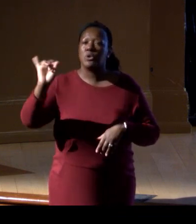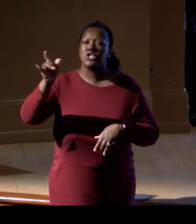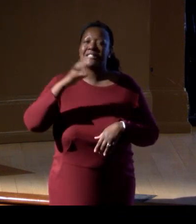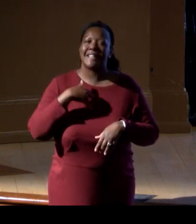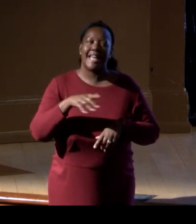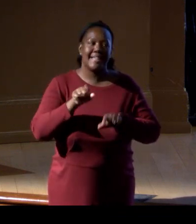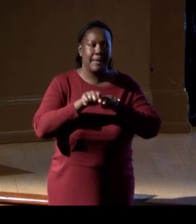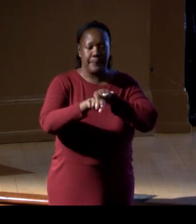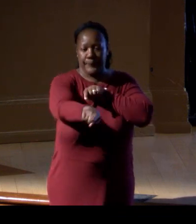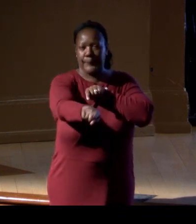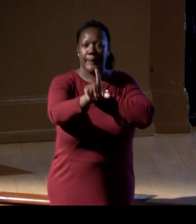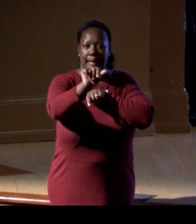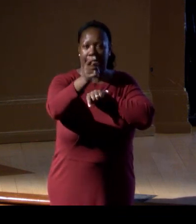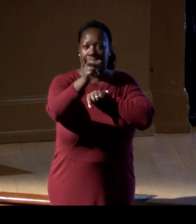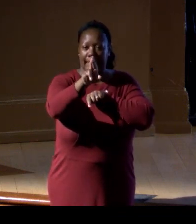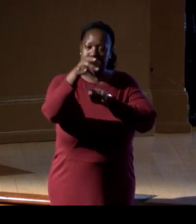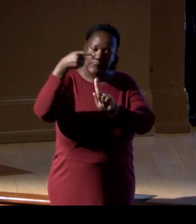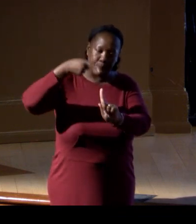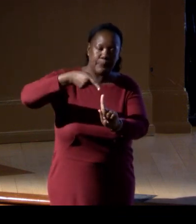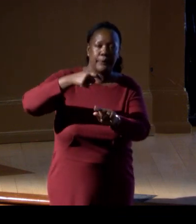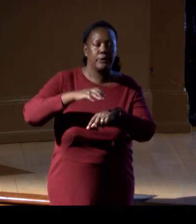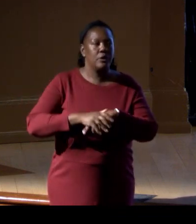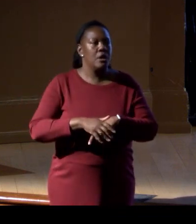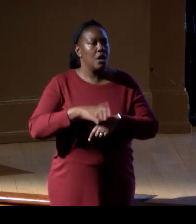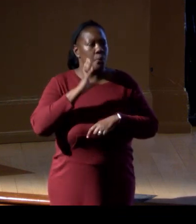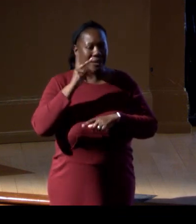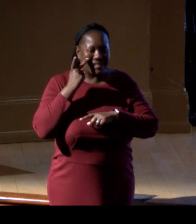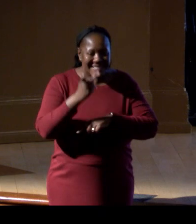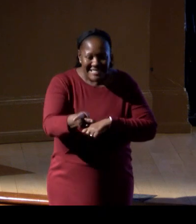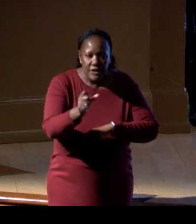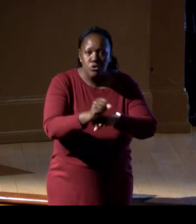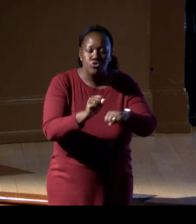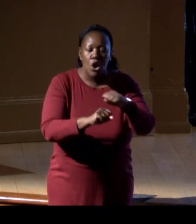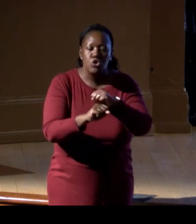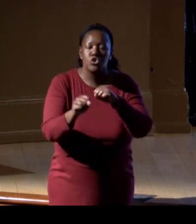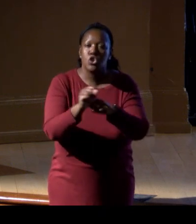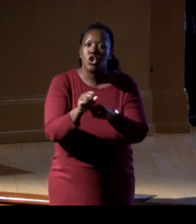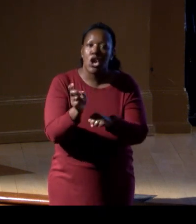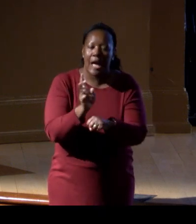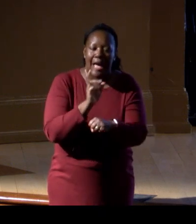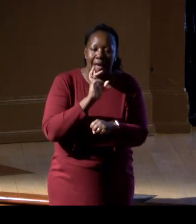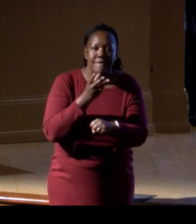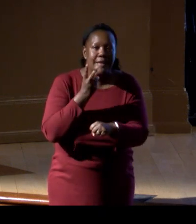giving us the structure of the vegetation, even getting down into, you know, 30 meters depth,